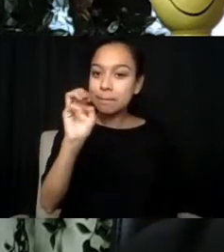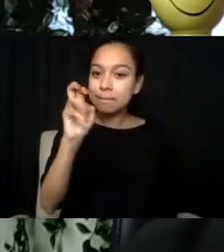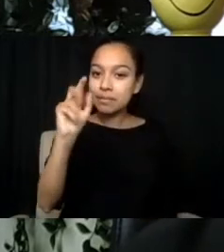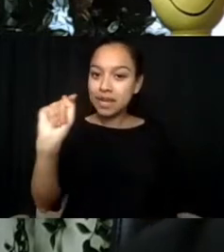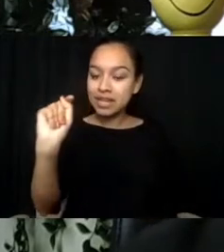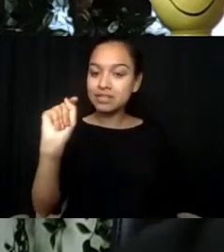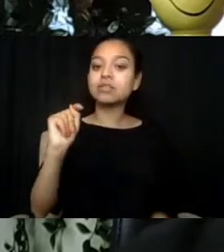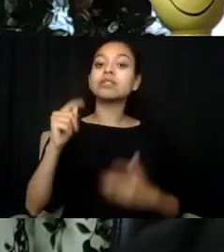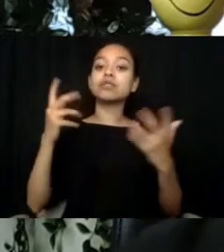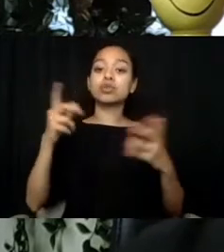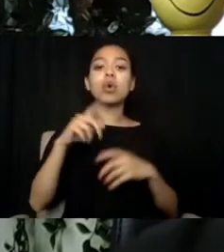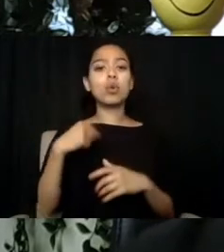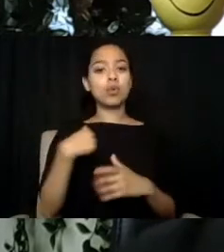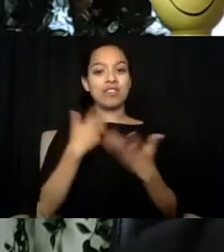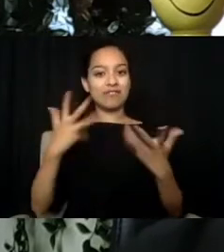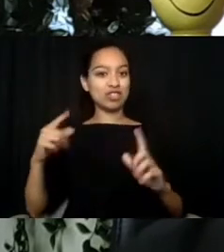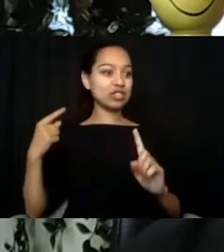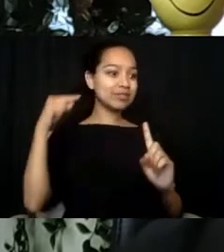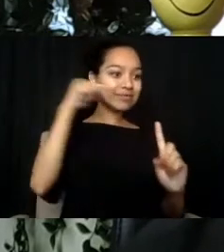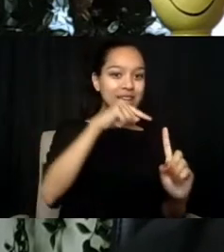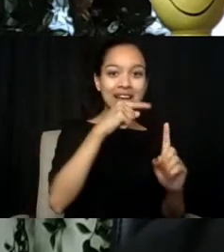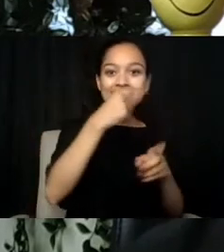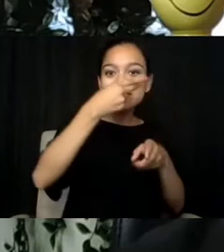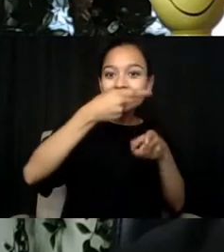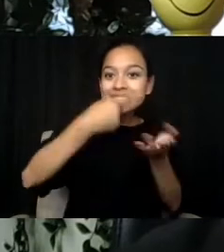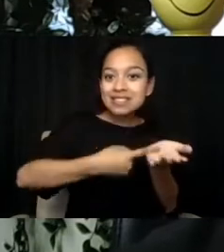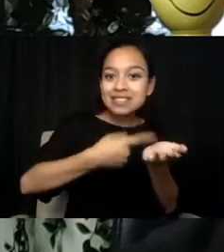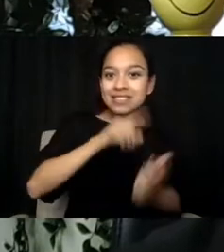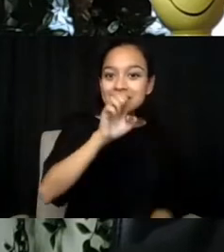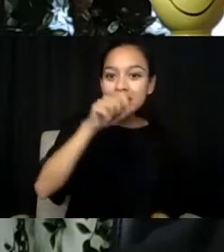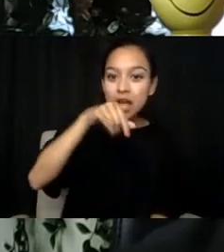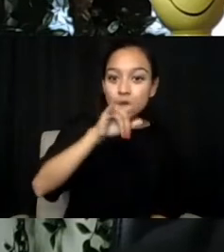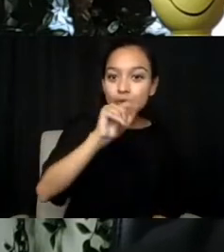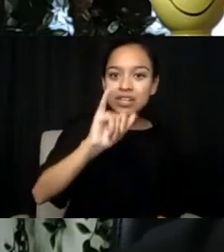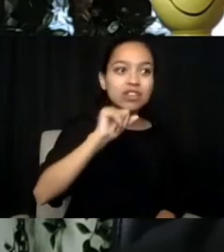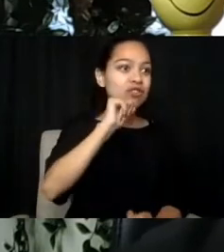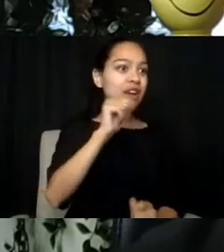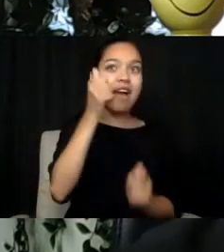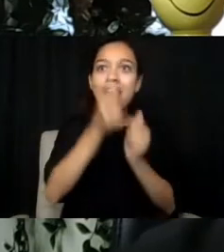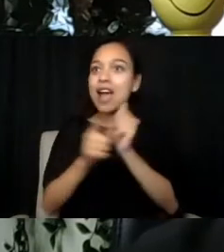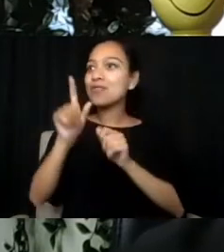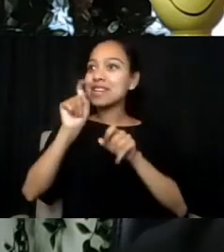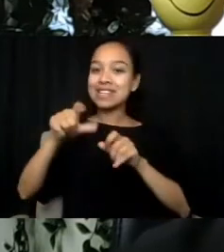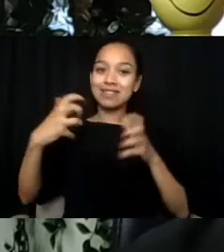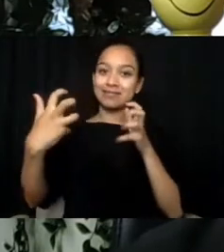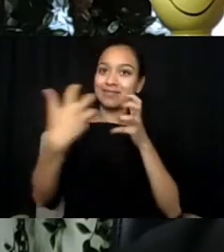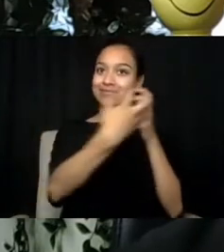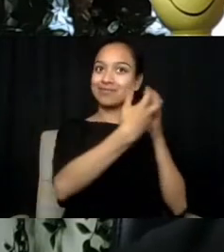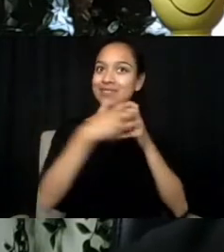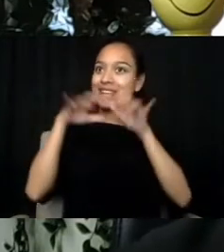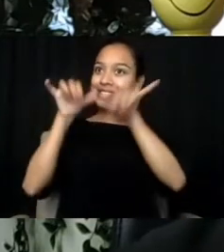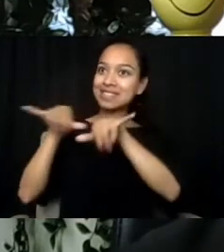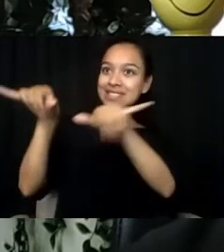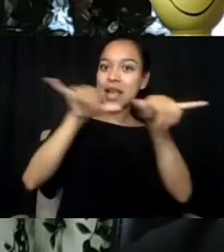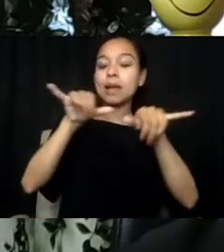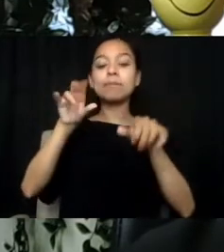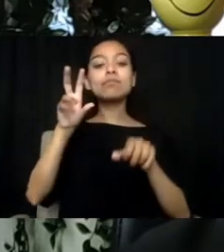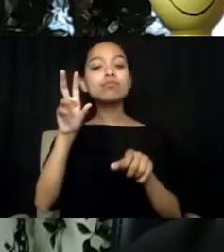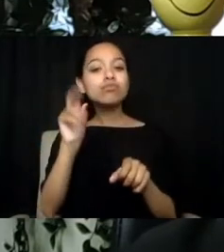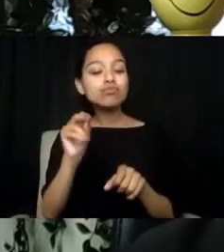not everyone needs the same thing, but not one size fits all. So we just understand that different layers of intensity of treatment